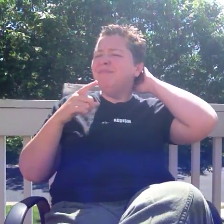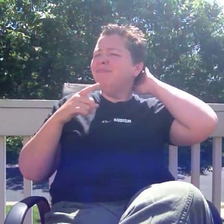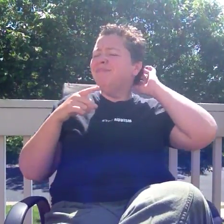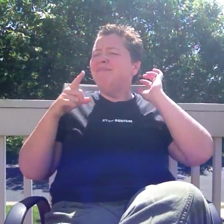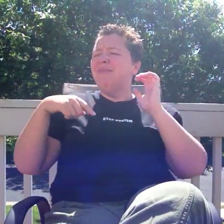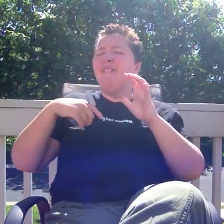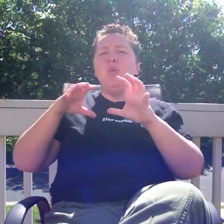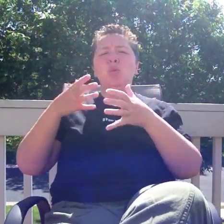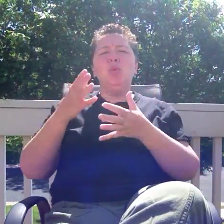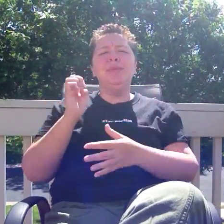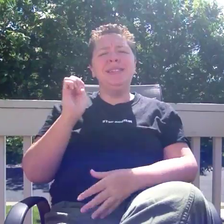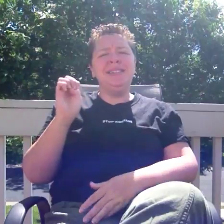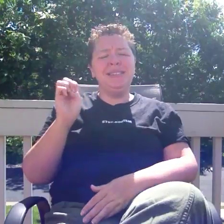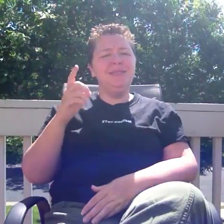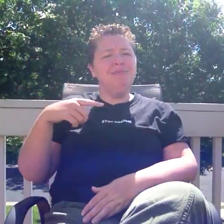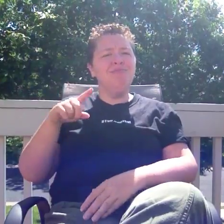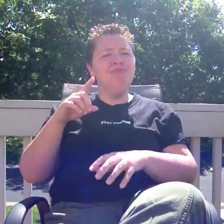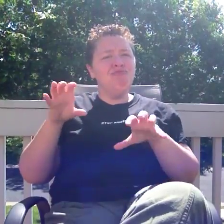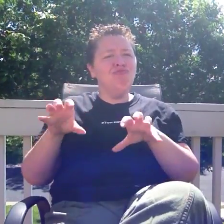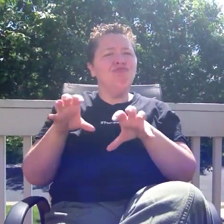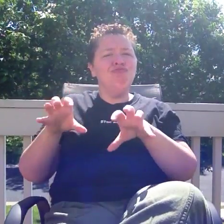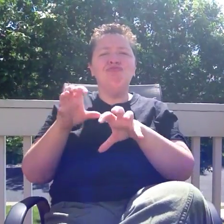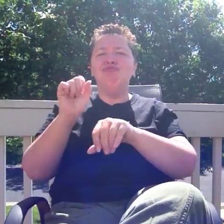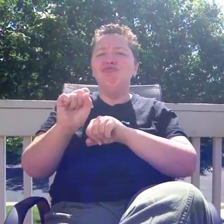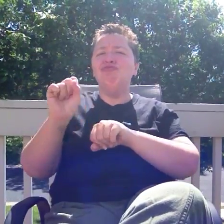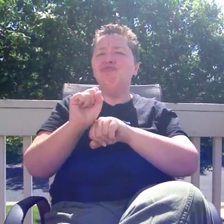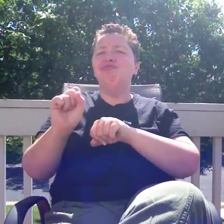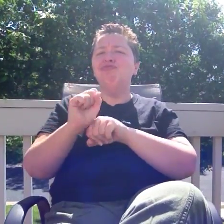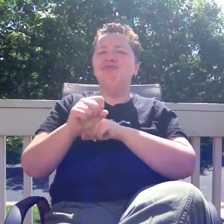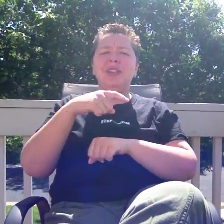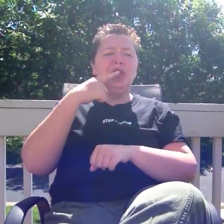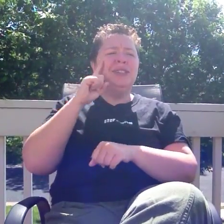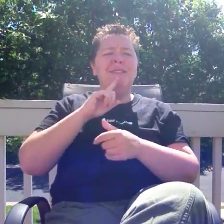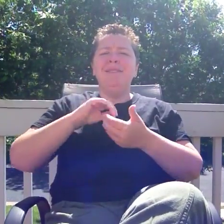She is involved with a hearing-Deaf alliance that has been doing